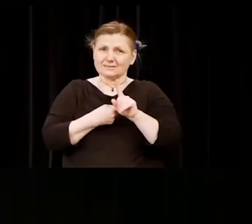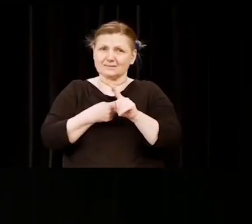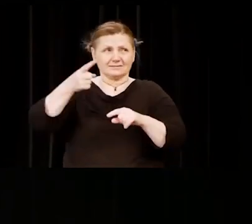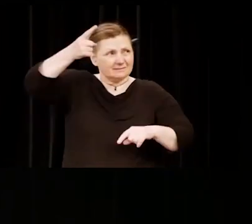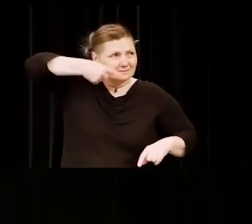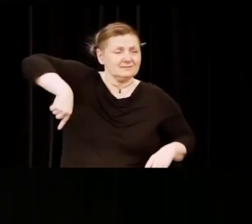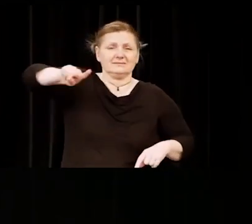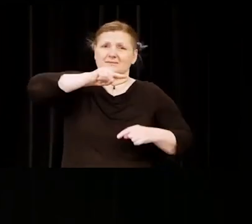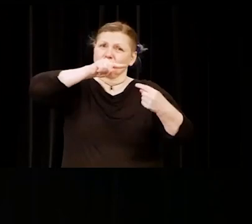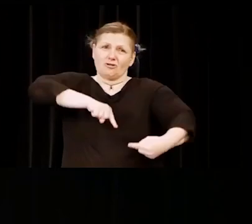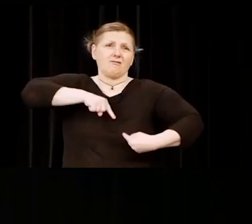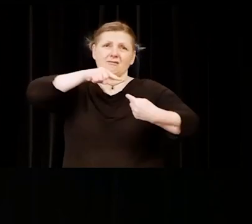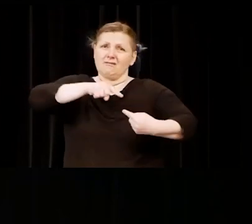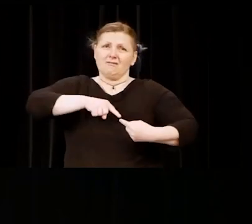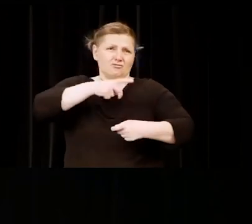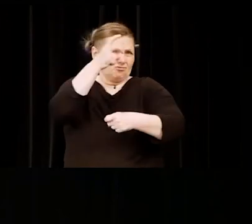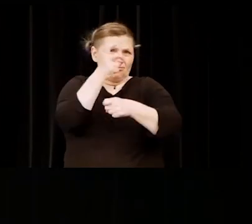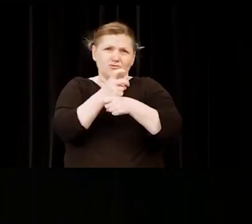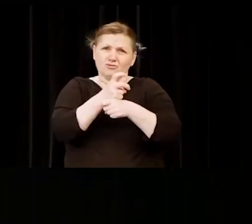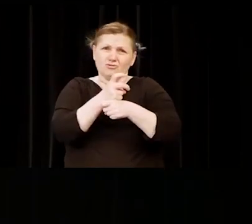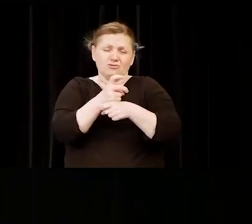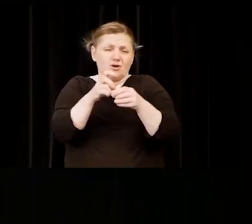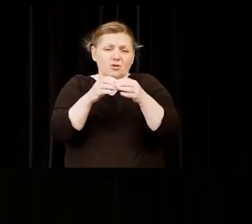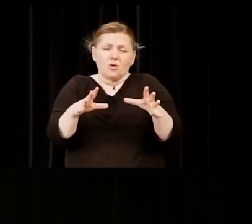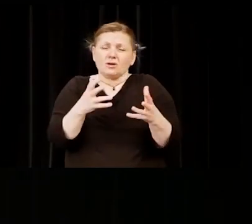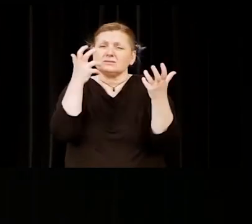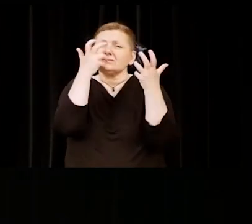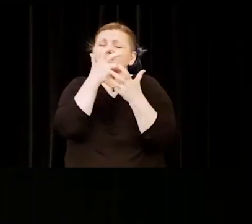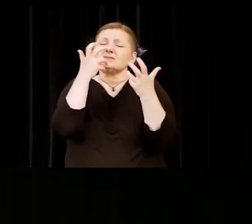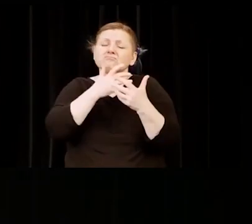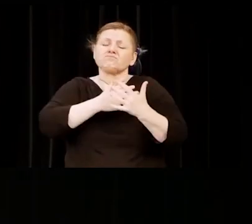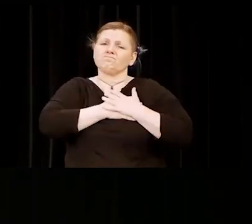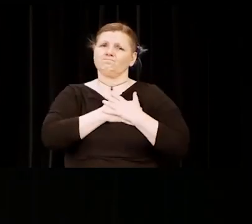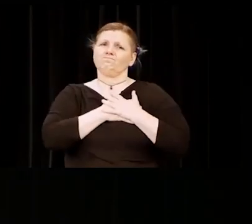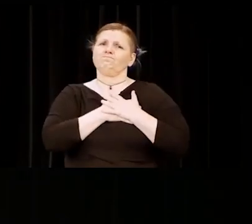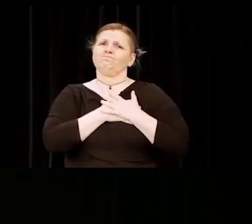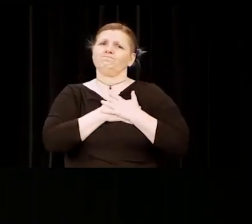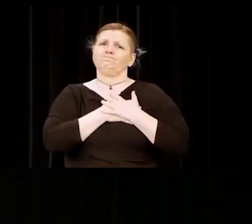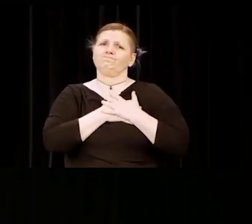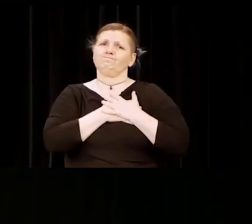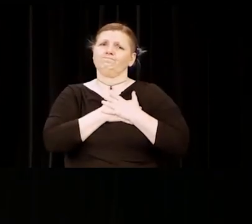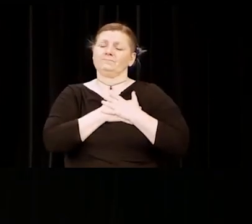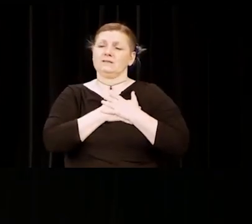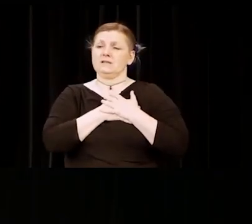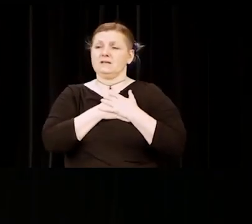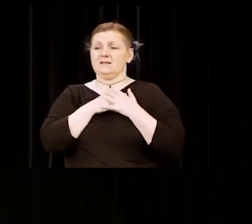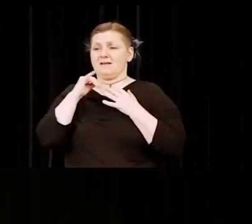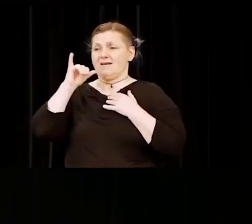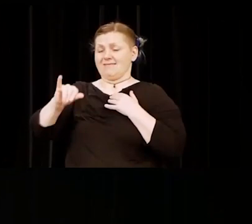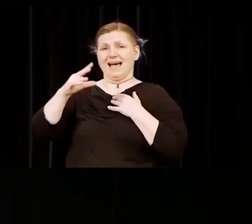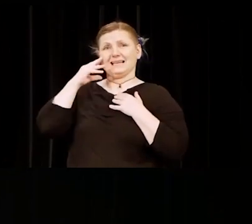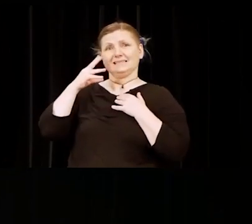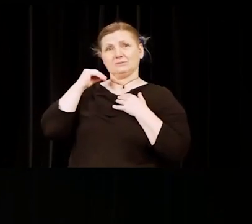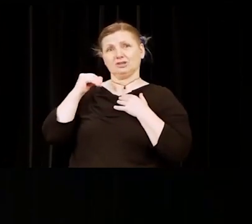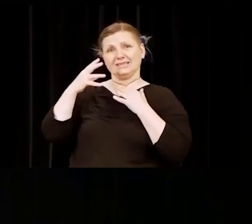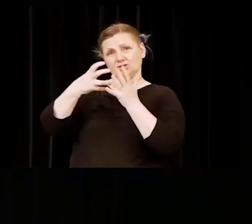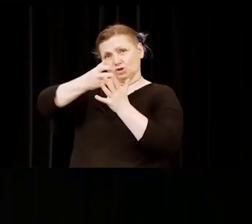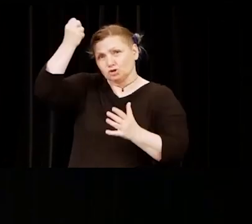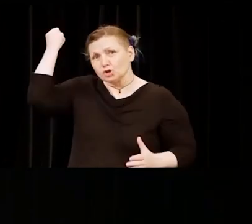What this time has taken from you was beyond your control. What you take from it, however, that is up to you.